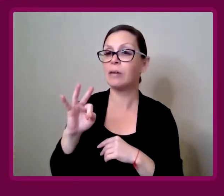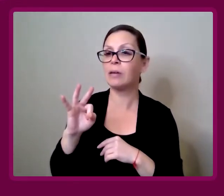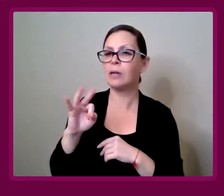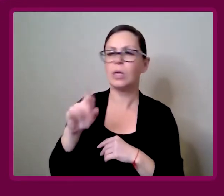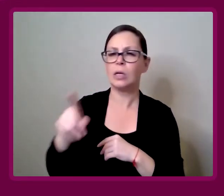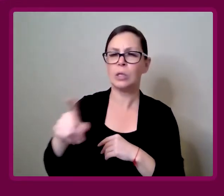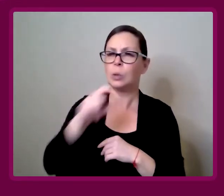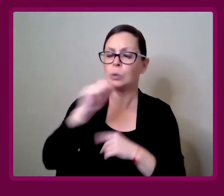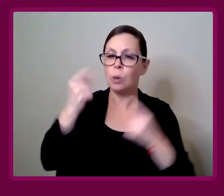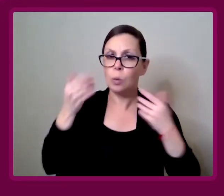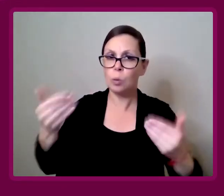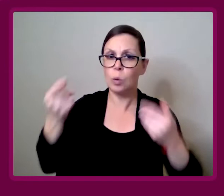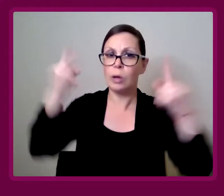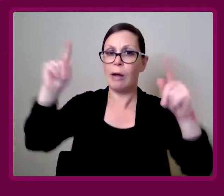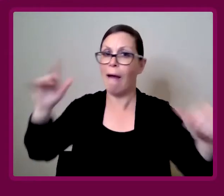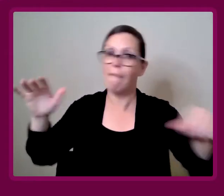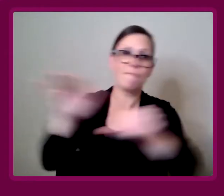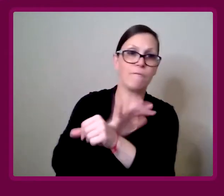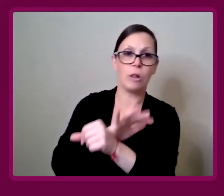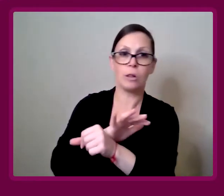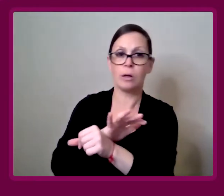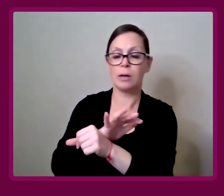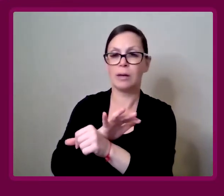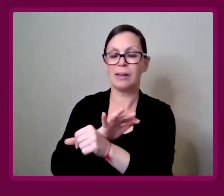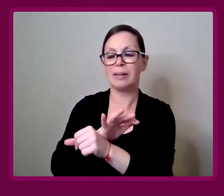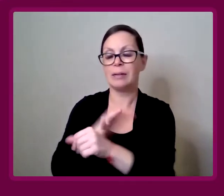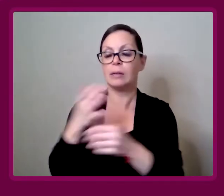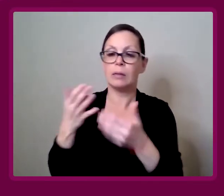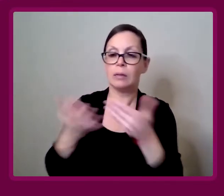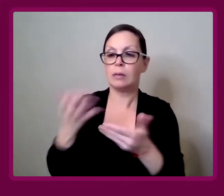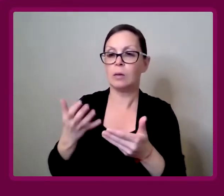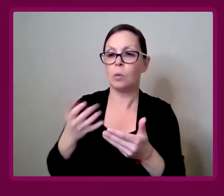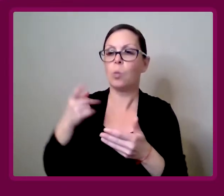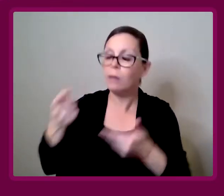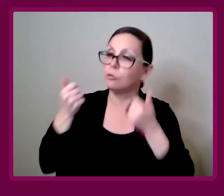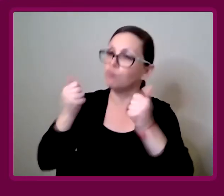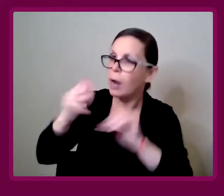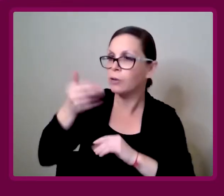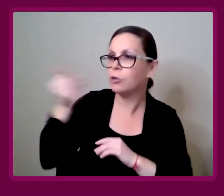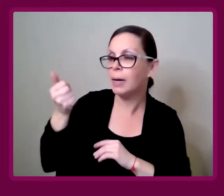achieve a fully ... Basically, try your best.